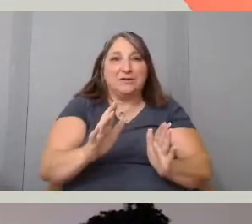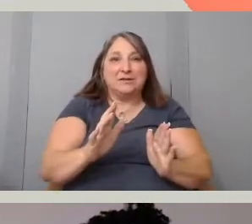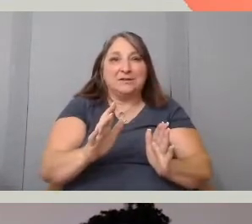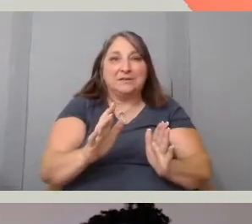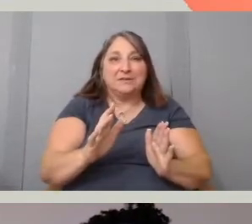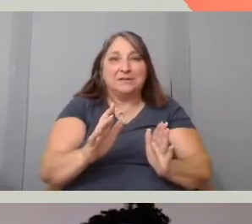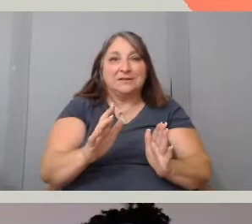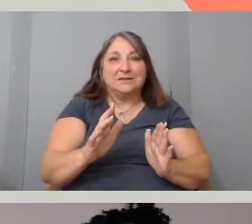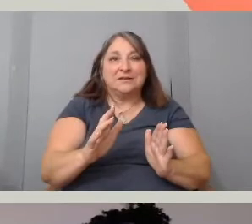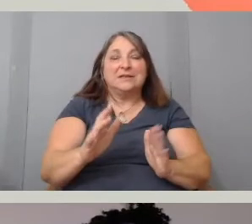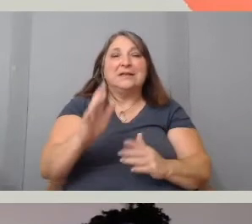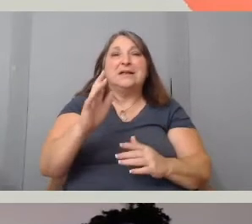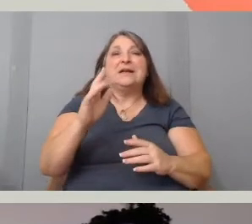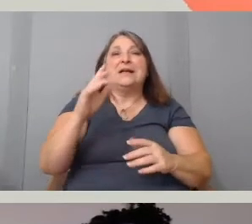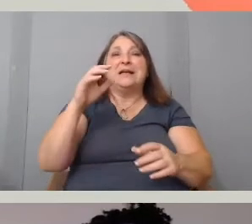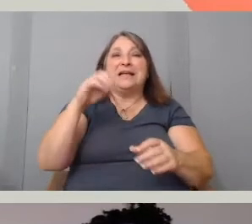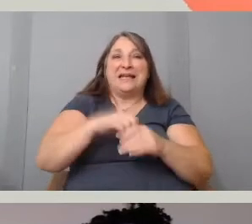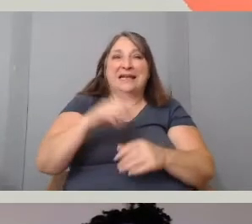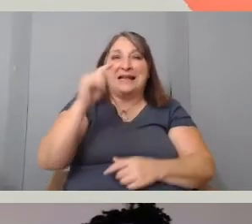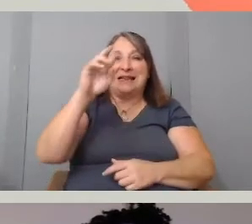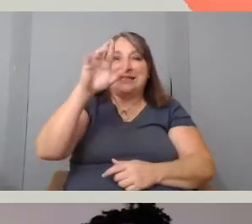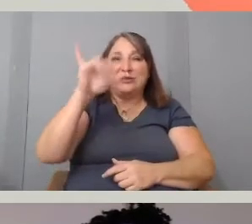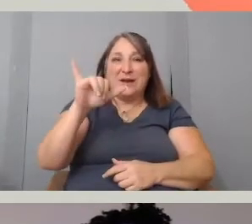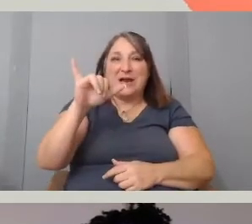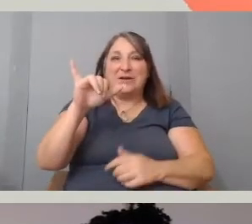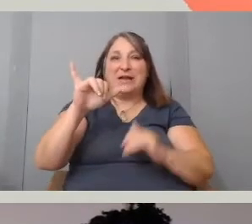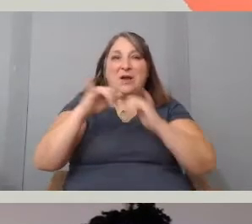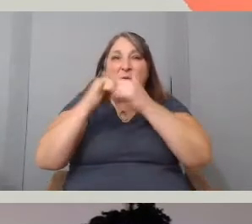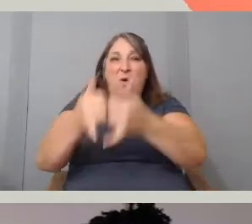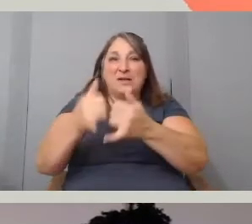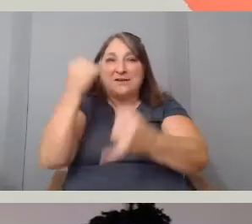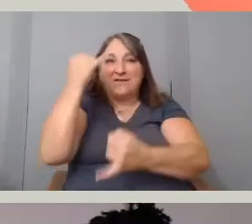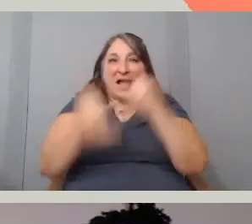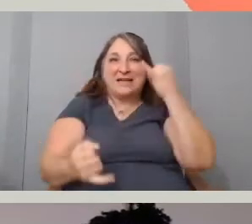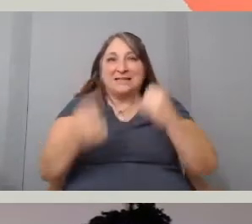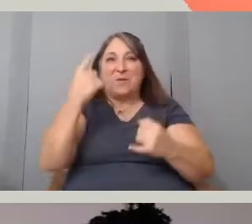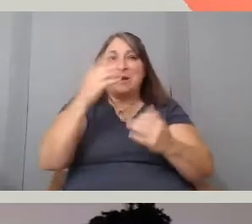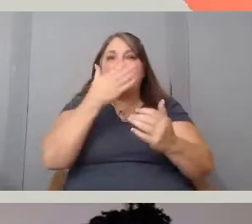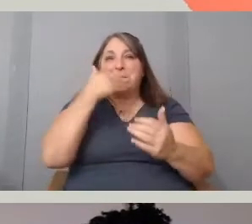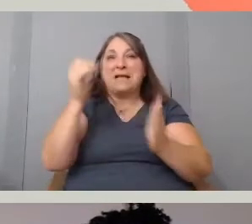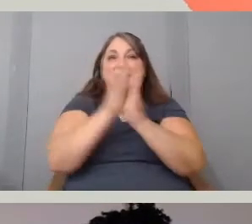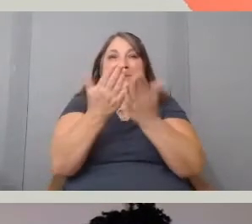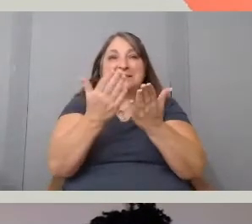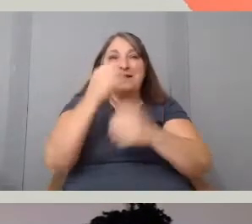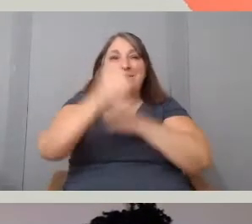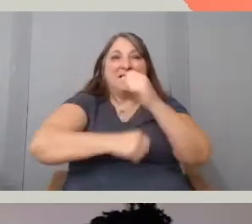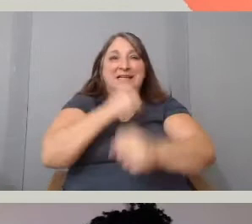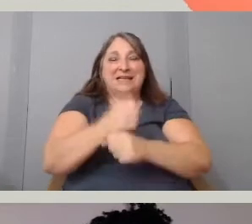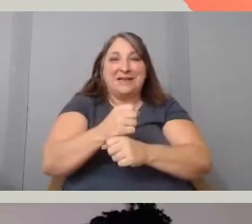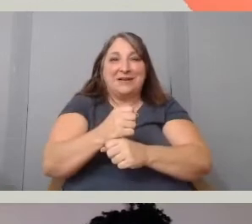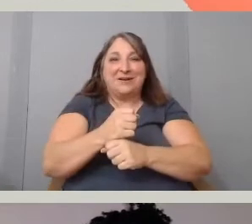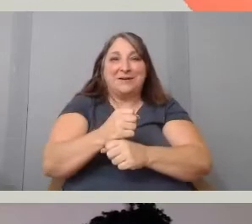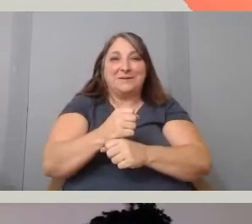literary awards finalist and was named one of the best books of the year by Globe and Mail and the CDC.